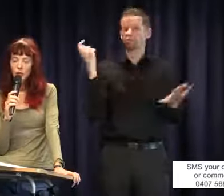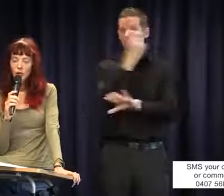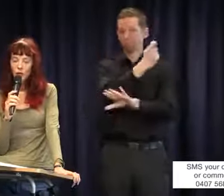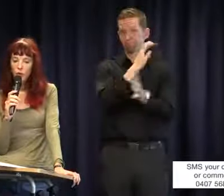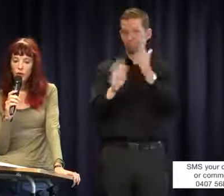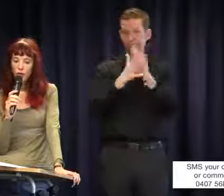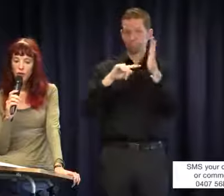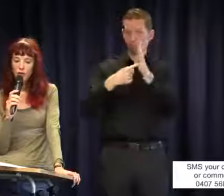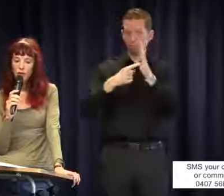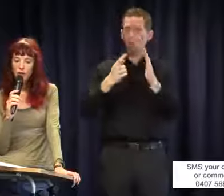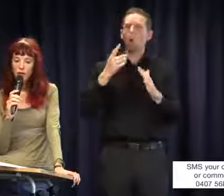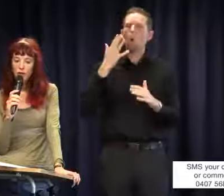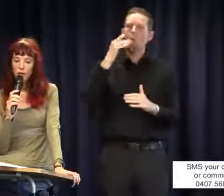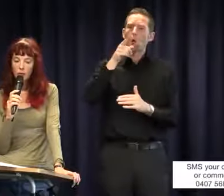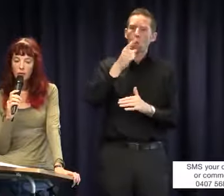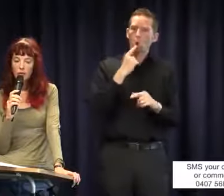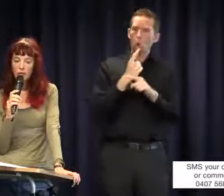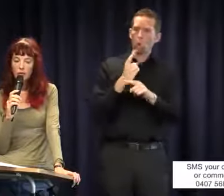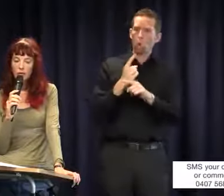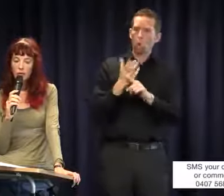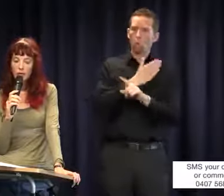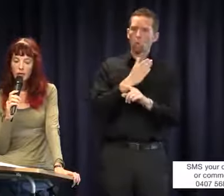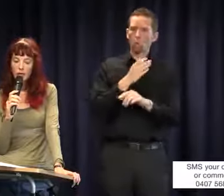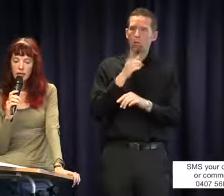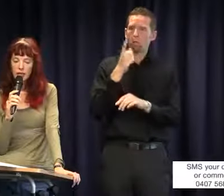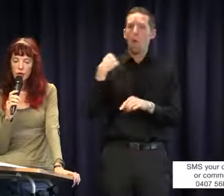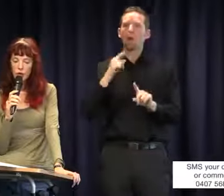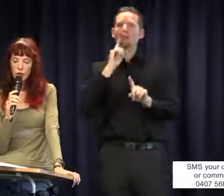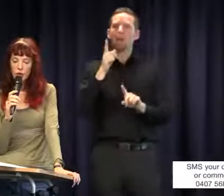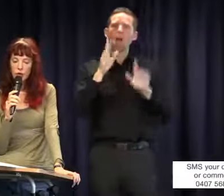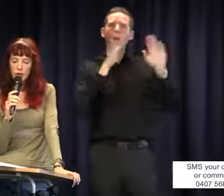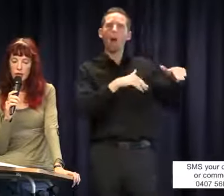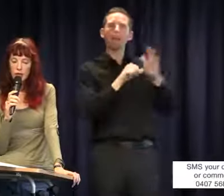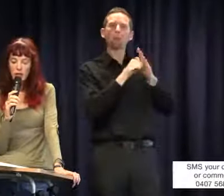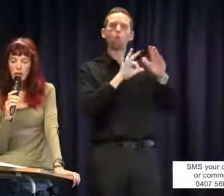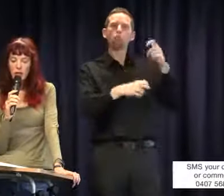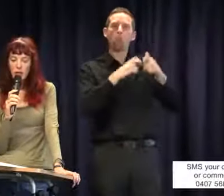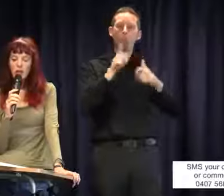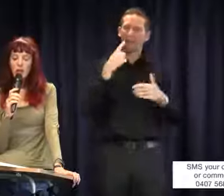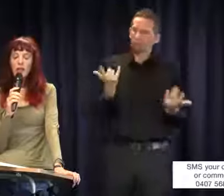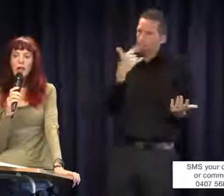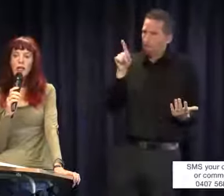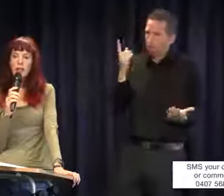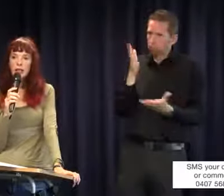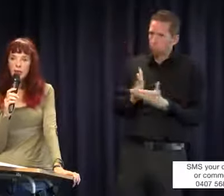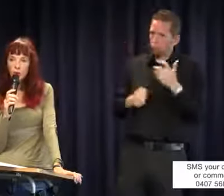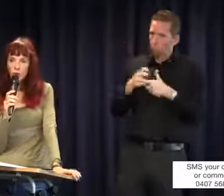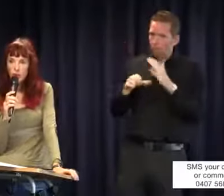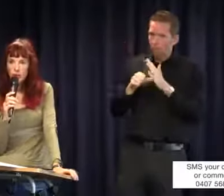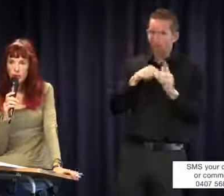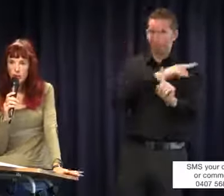before that I said that money isn't an issue but it is, they are telling you that it is